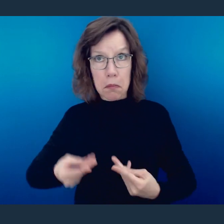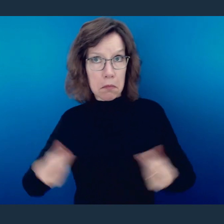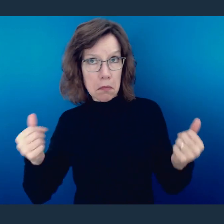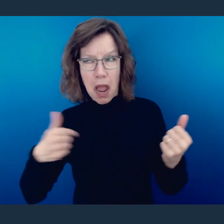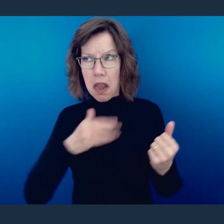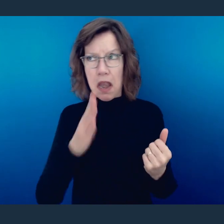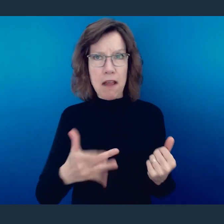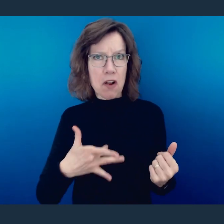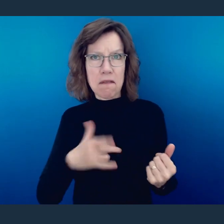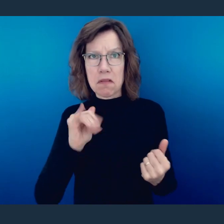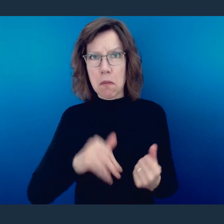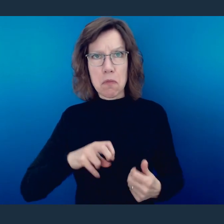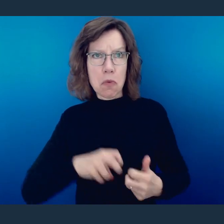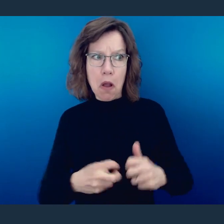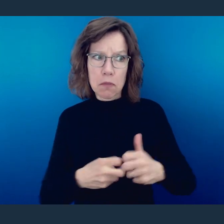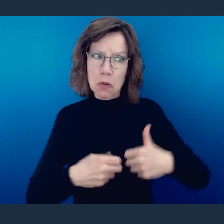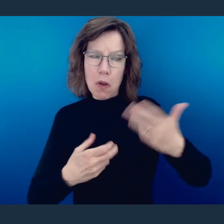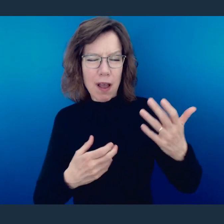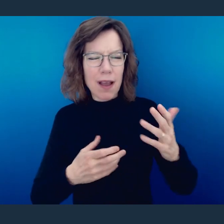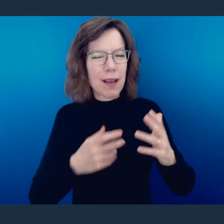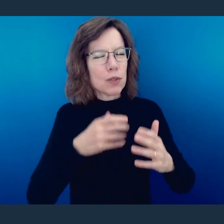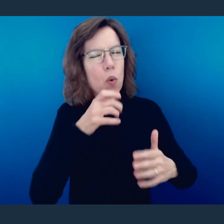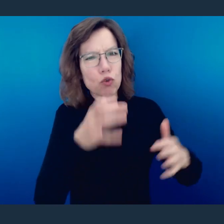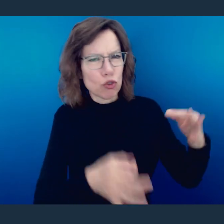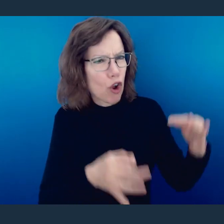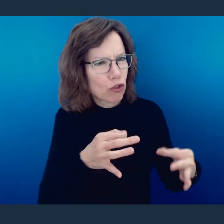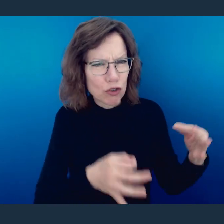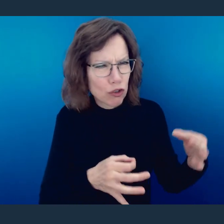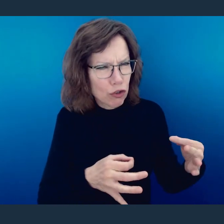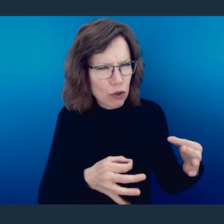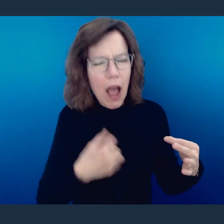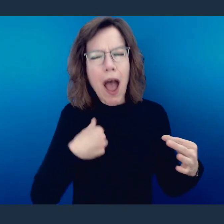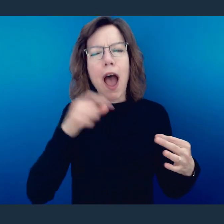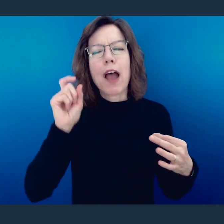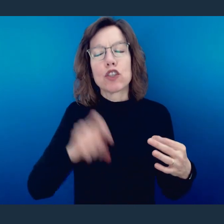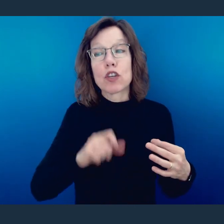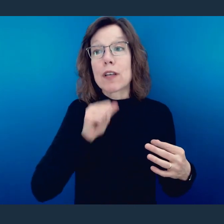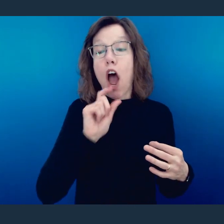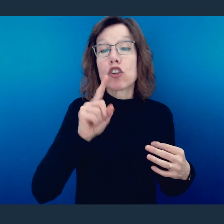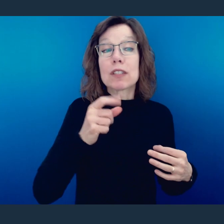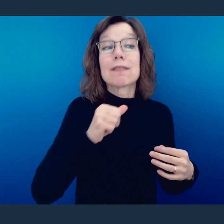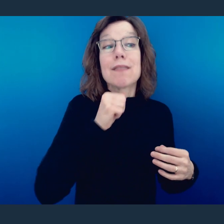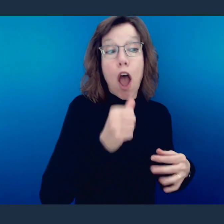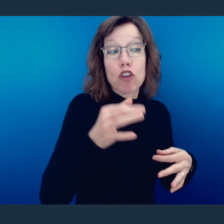had or may have never had, but that you go beyond for someone other than yourself. And